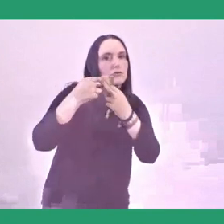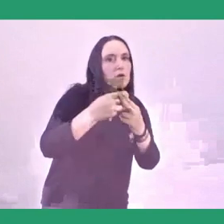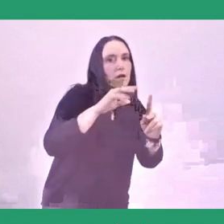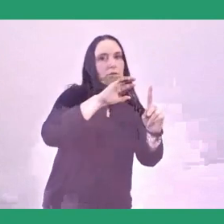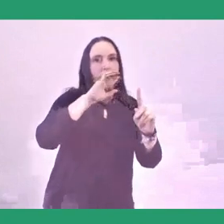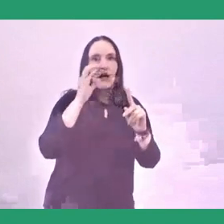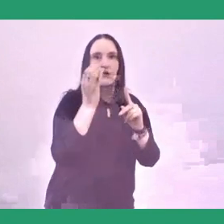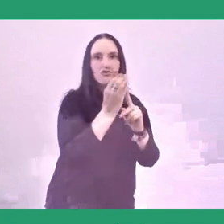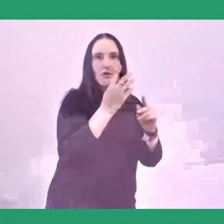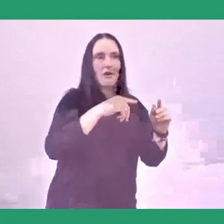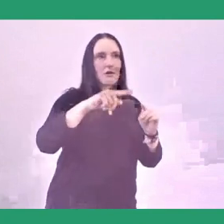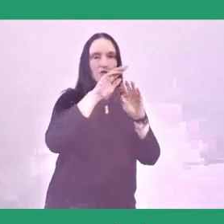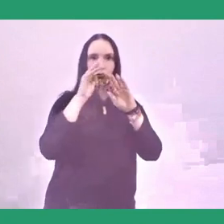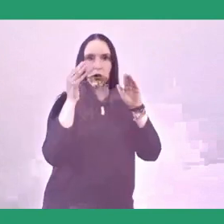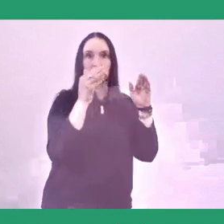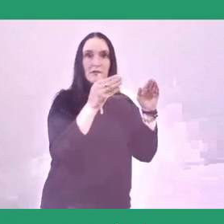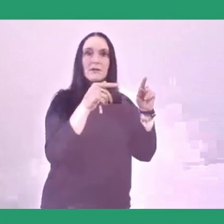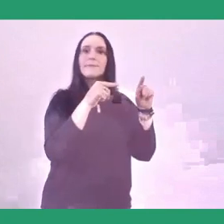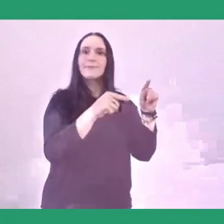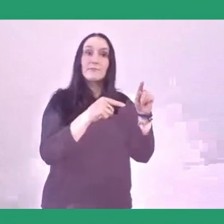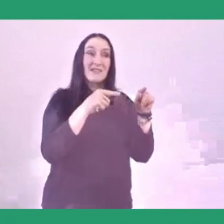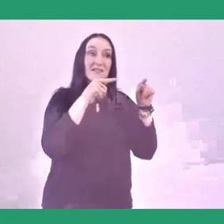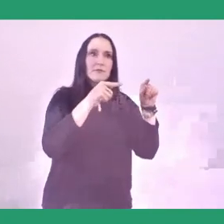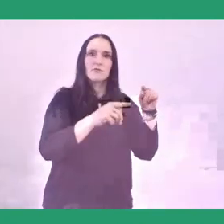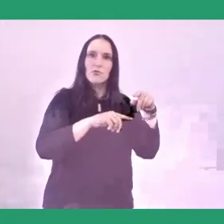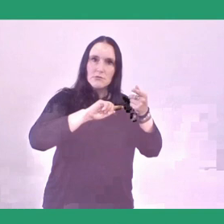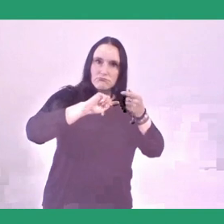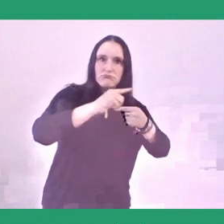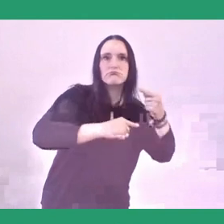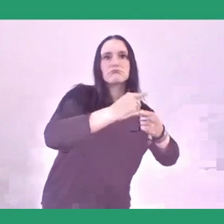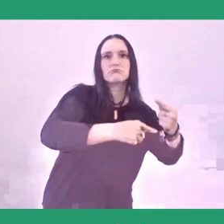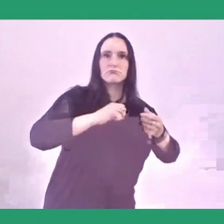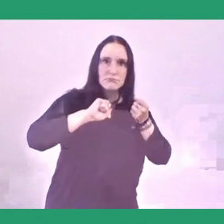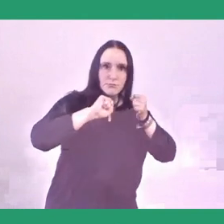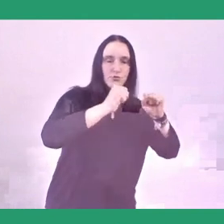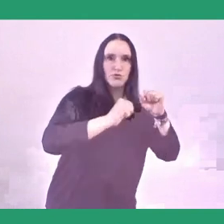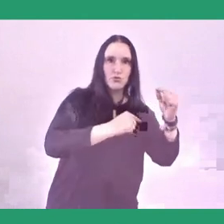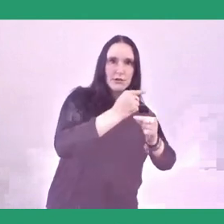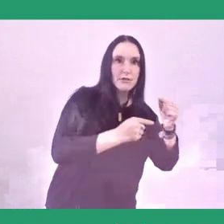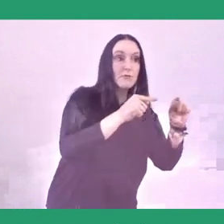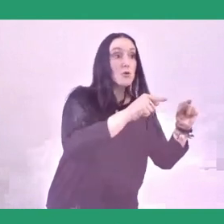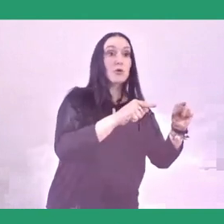are mostly progressive and they really welcome women's participation more,